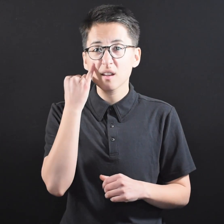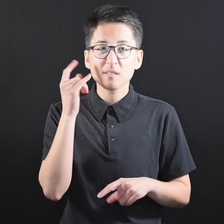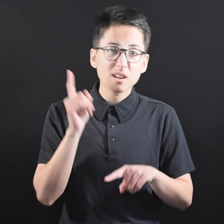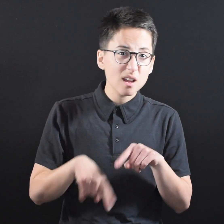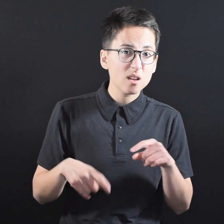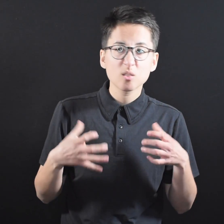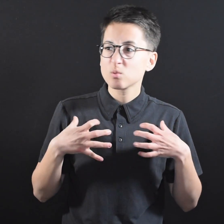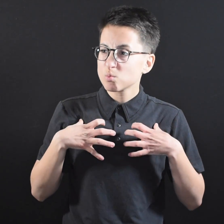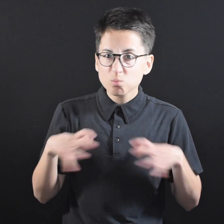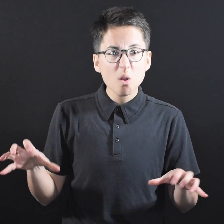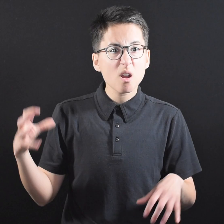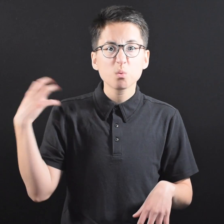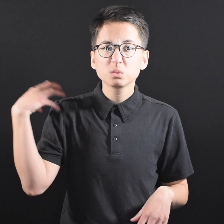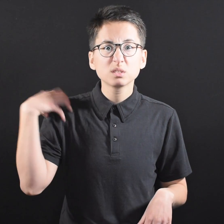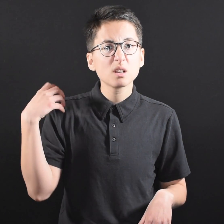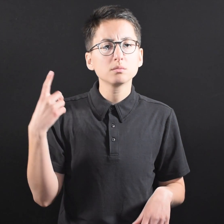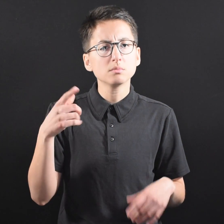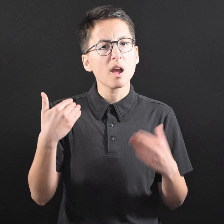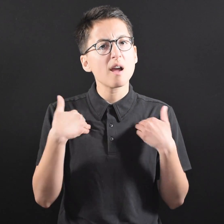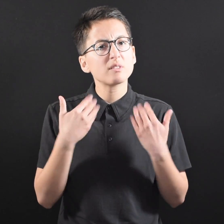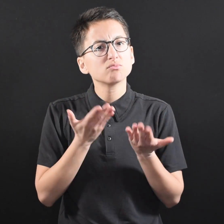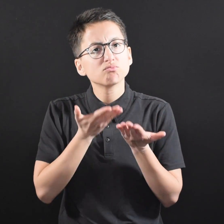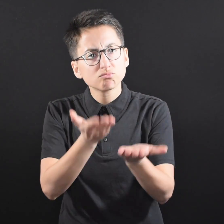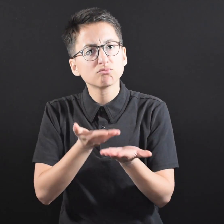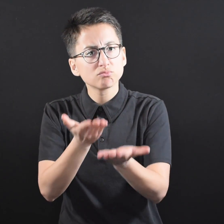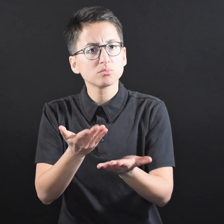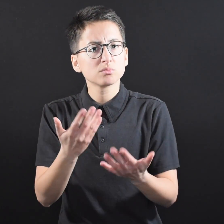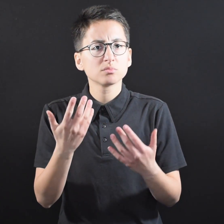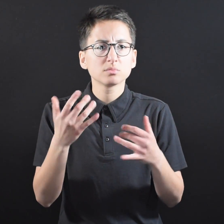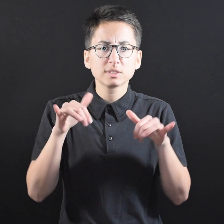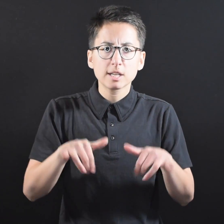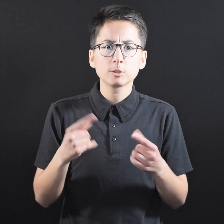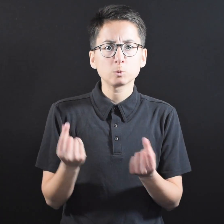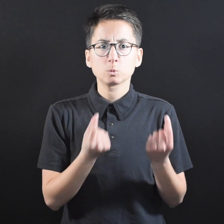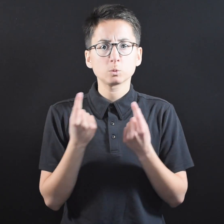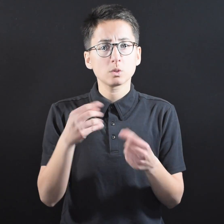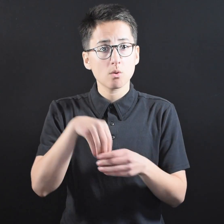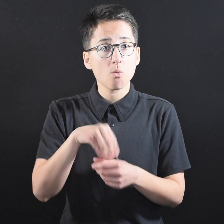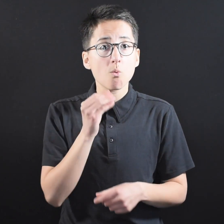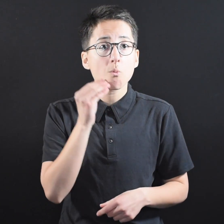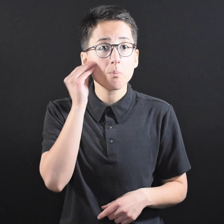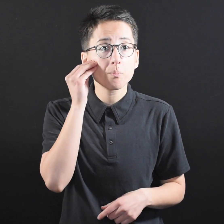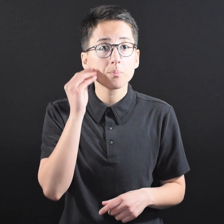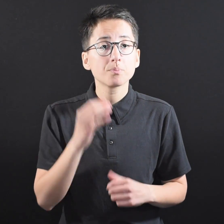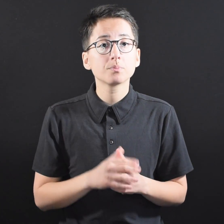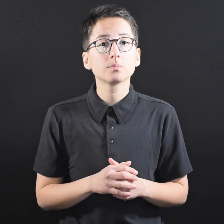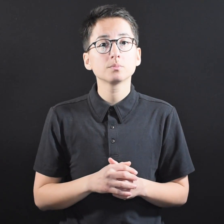If you can’t or don’t want to go outside, here are some suggestions for being active indoors.